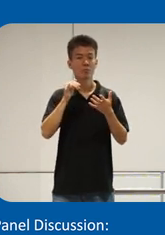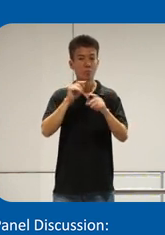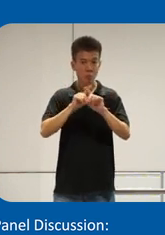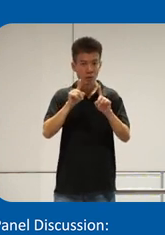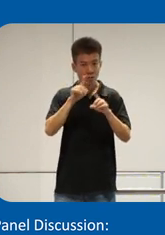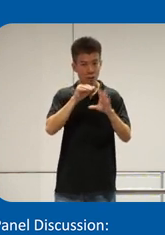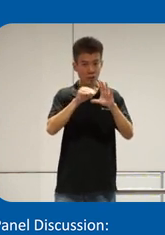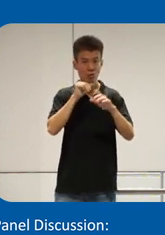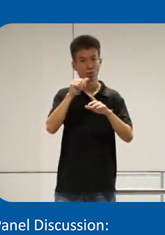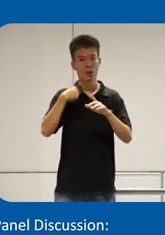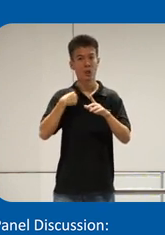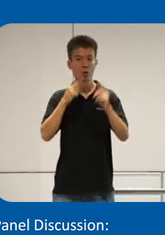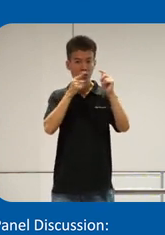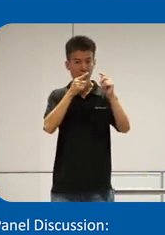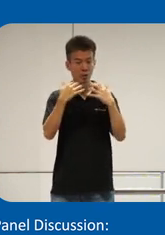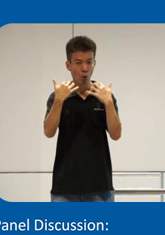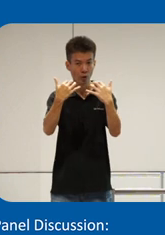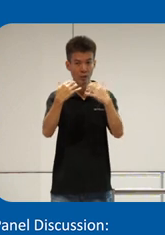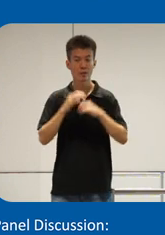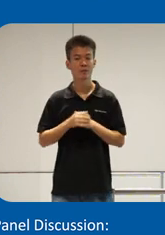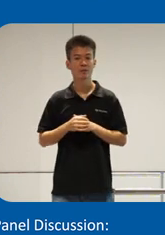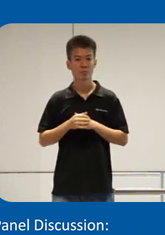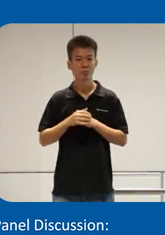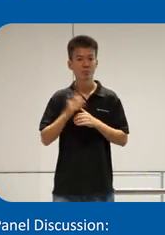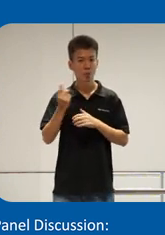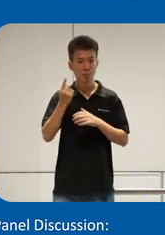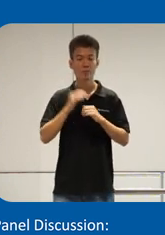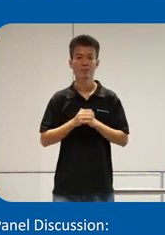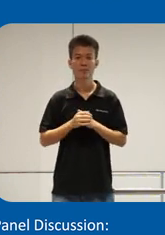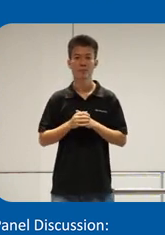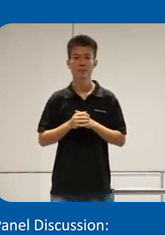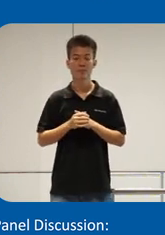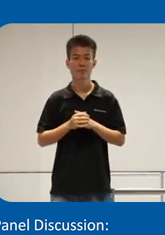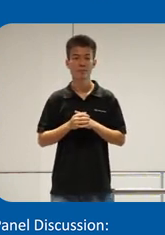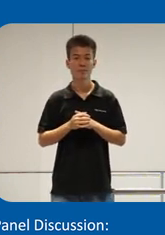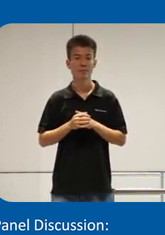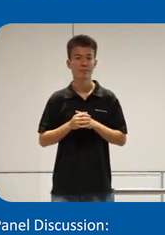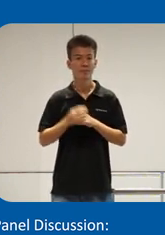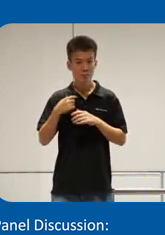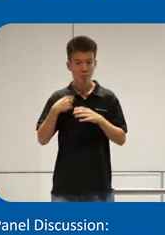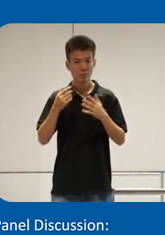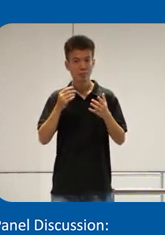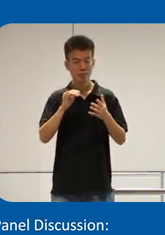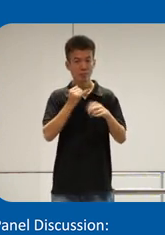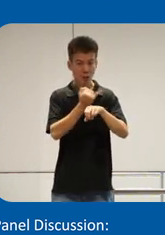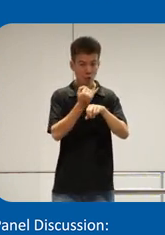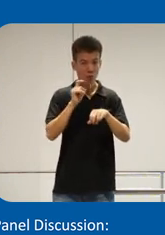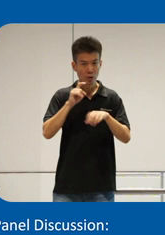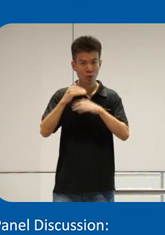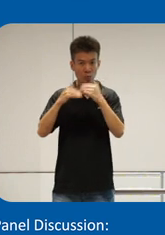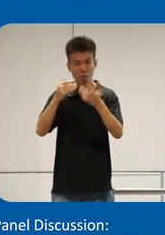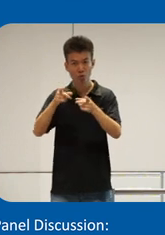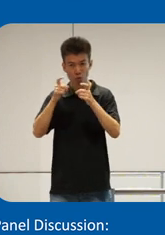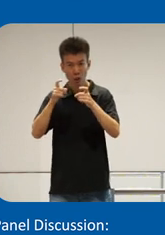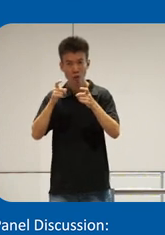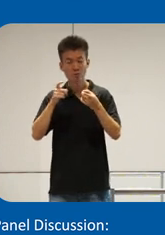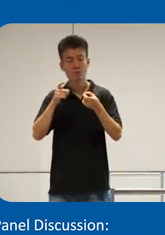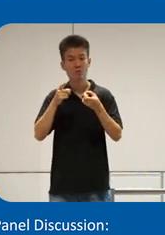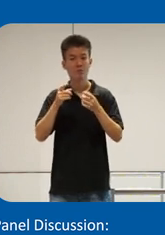not our target audience always and then uh we are a jail we need to build fast and crash fast don't